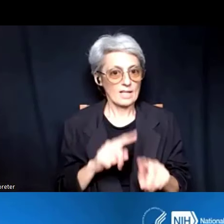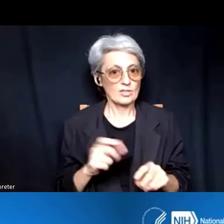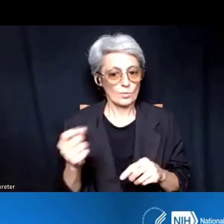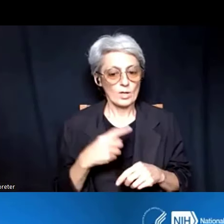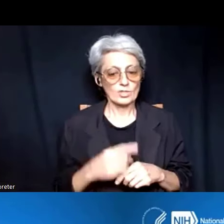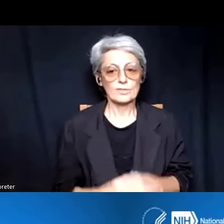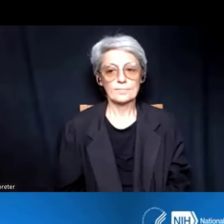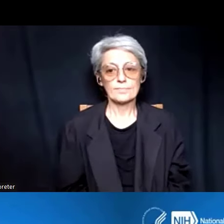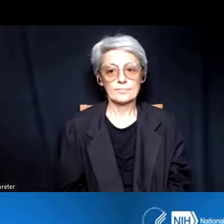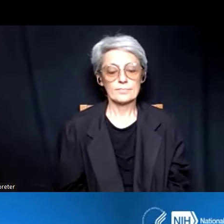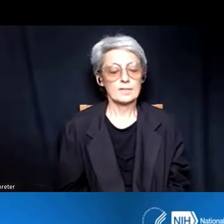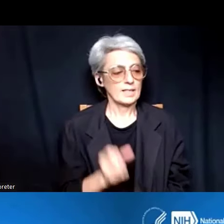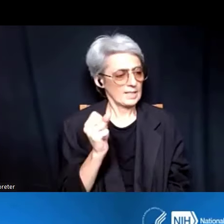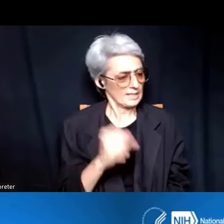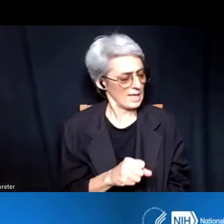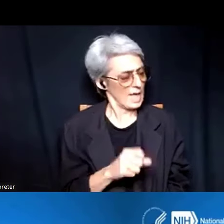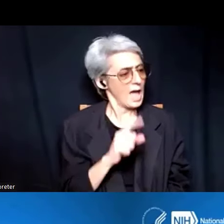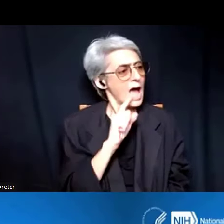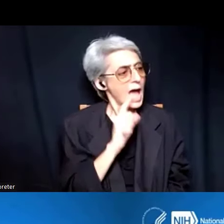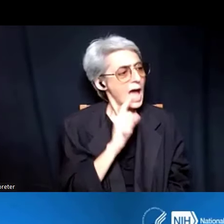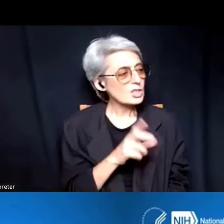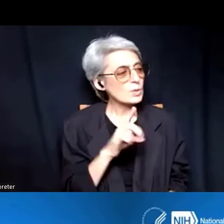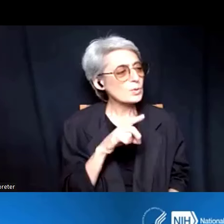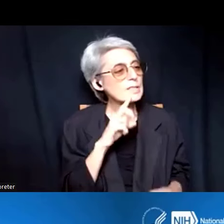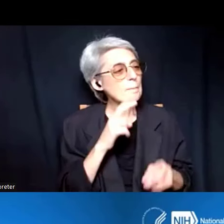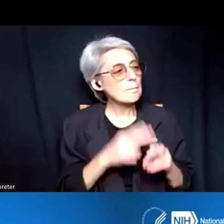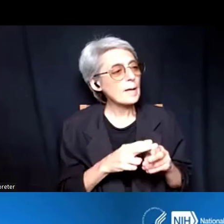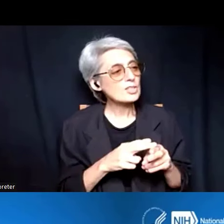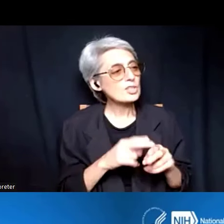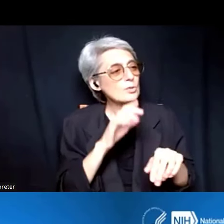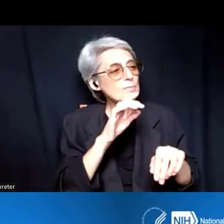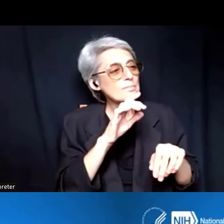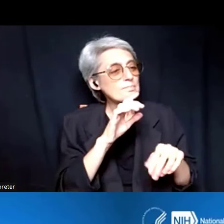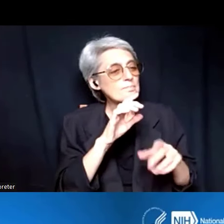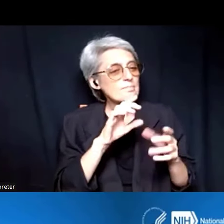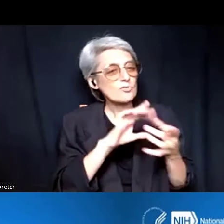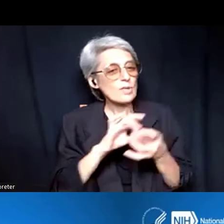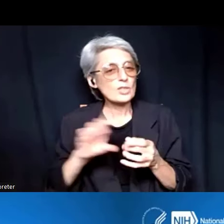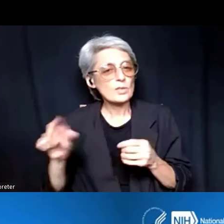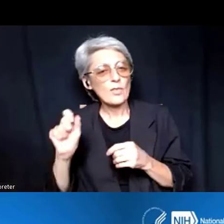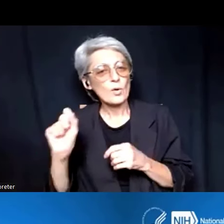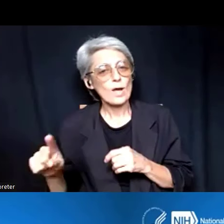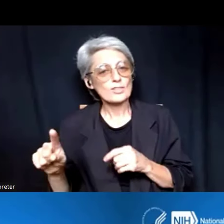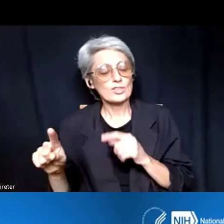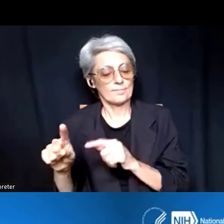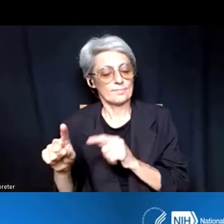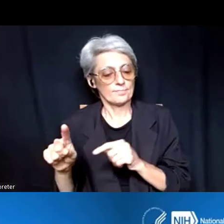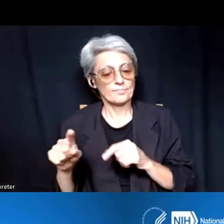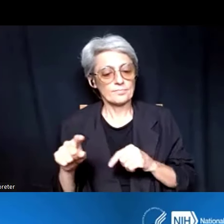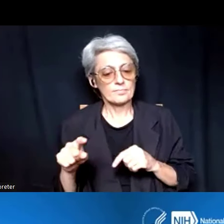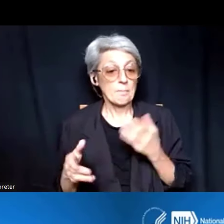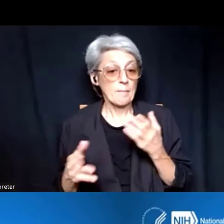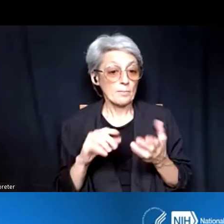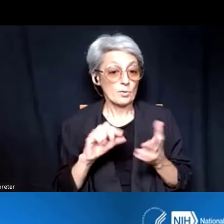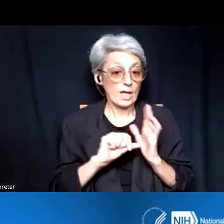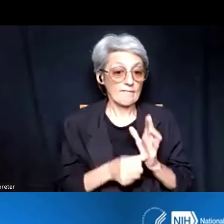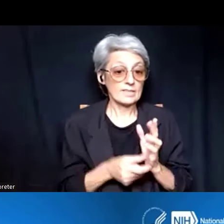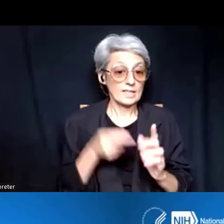Dr. Anissa Brown: Yes. So, you actually touched a little bit on another question that I actually have, so maybe you can re-emphasize the point -- Dr. Kenneth Gibbs: Okay. Dr. Anissa Brown: Of kind of how the changes